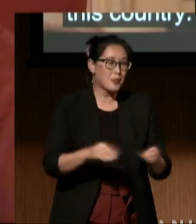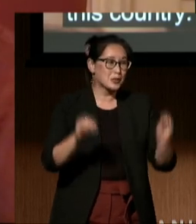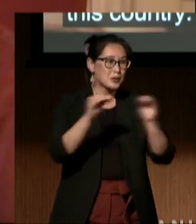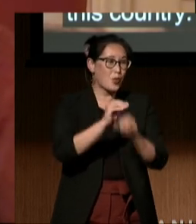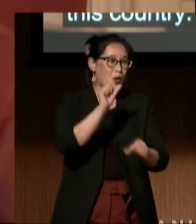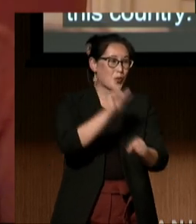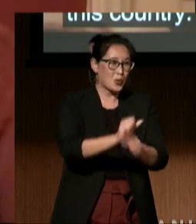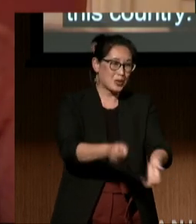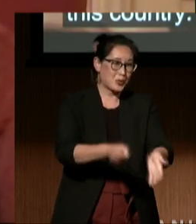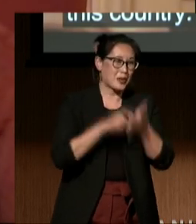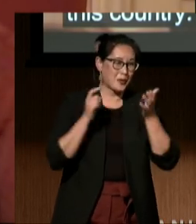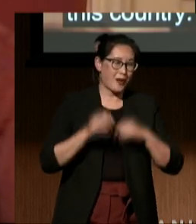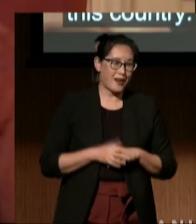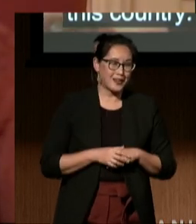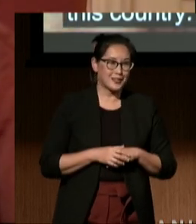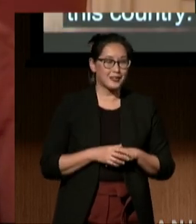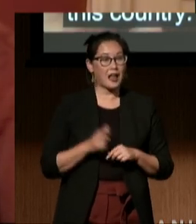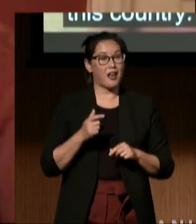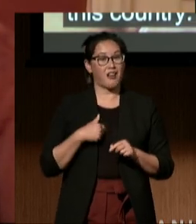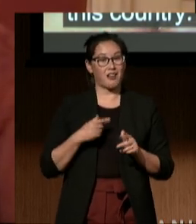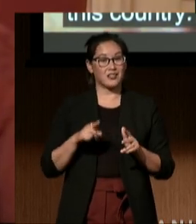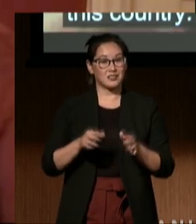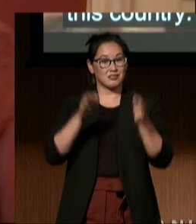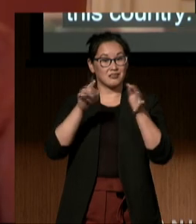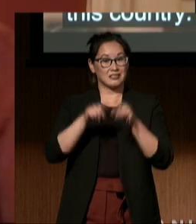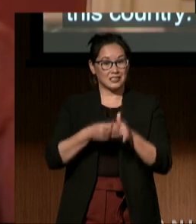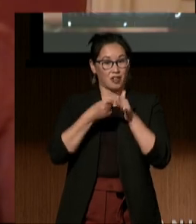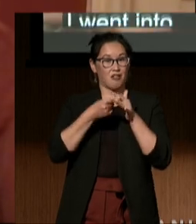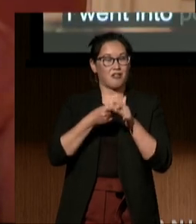I went into policy work because I believe